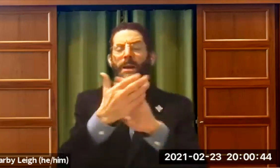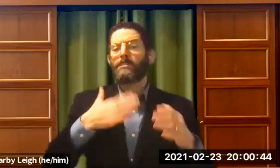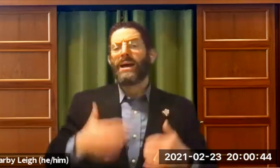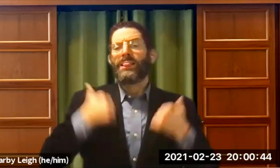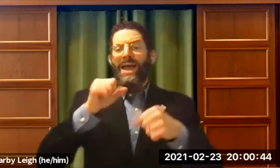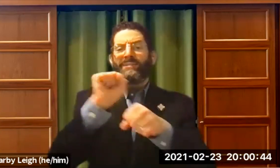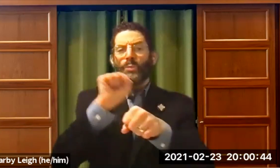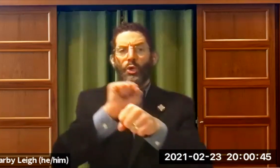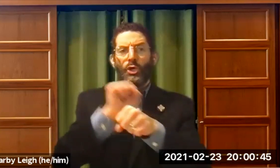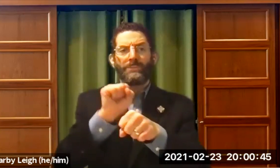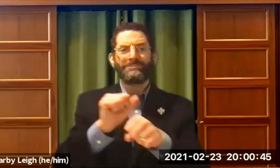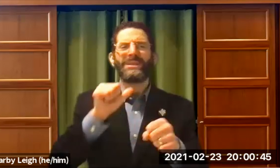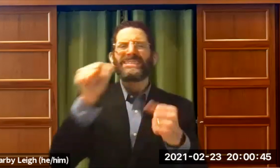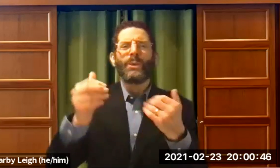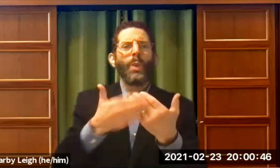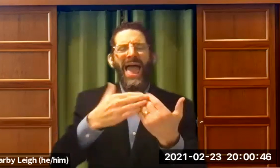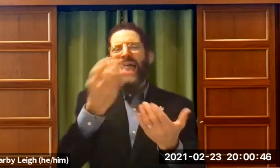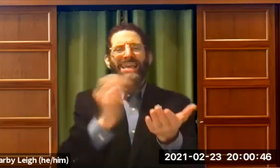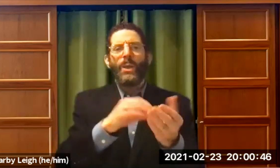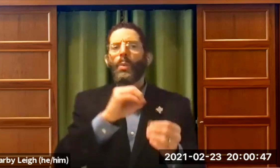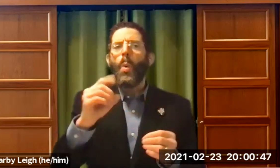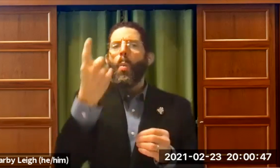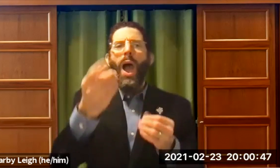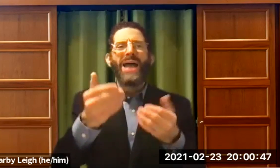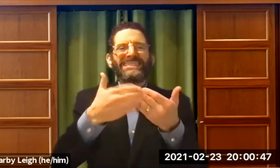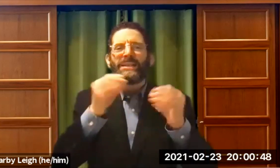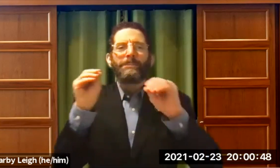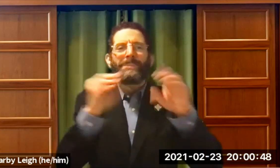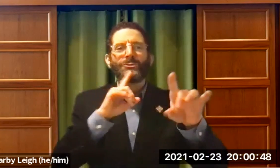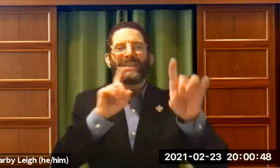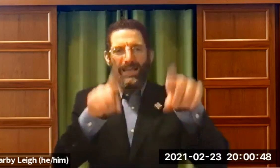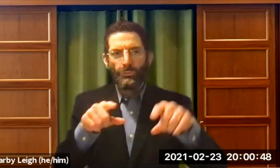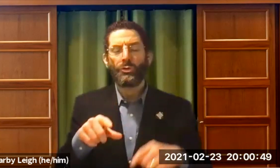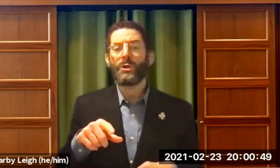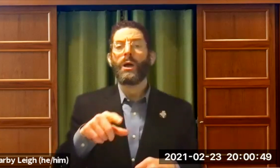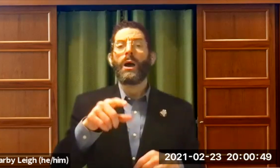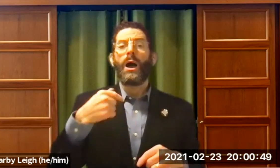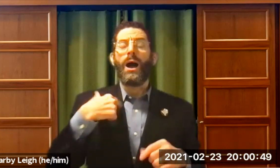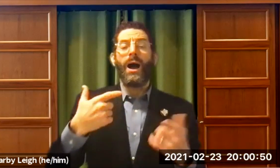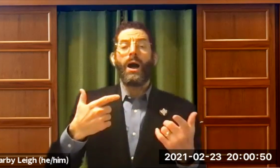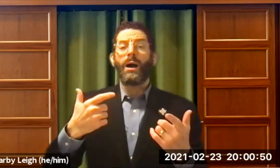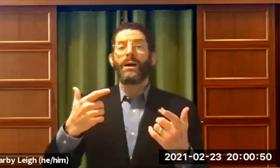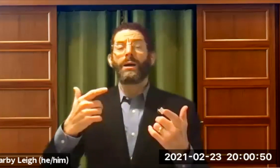How do we convince people to work together? Like I said before, no